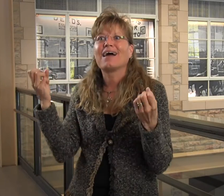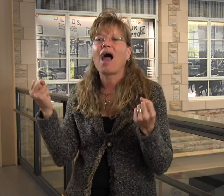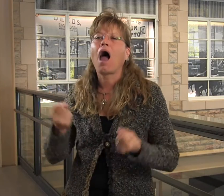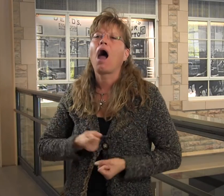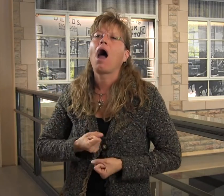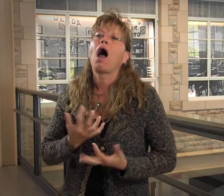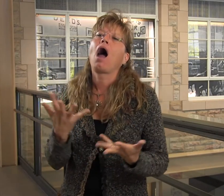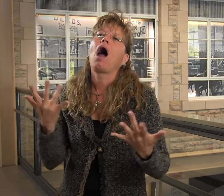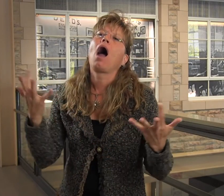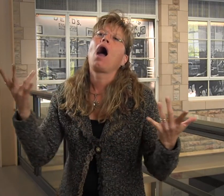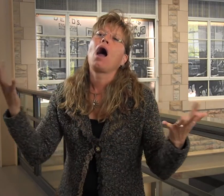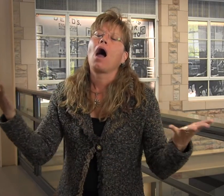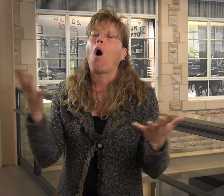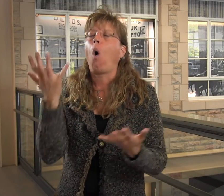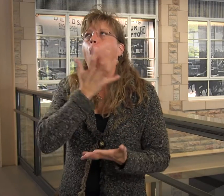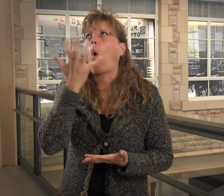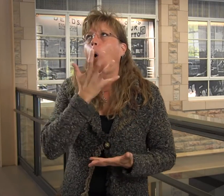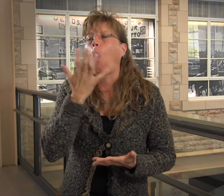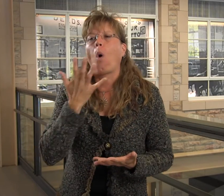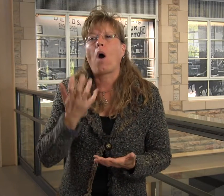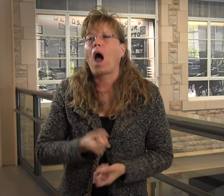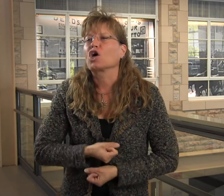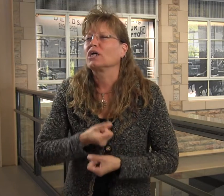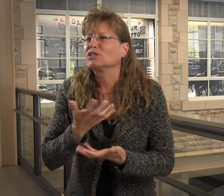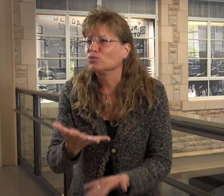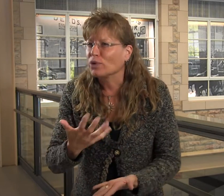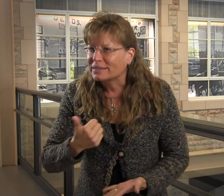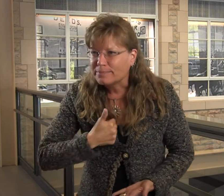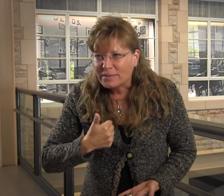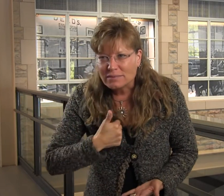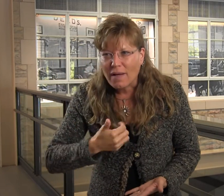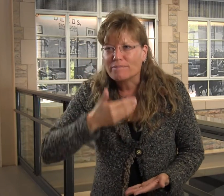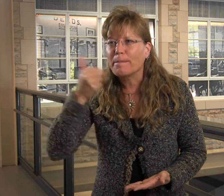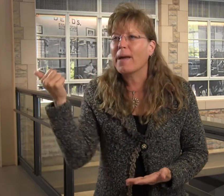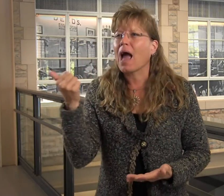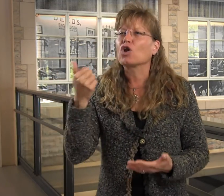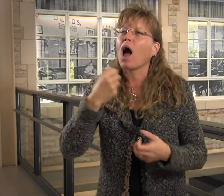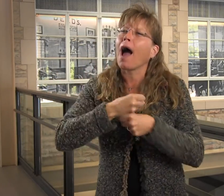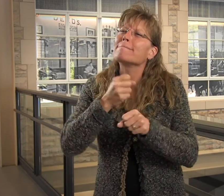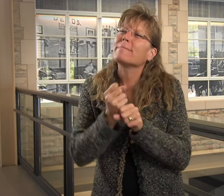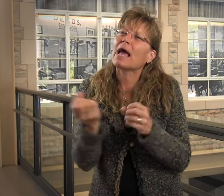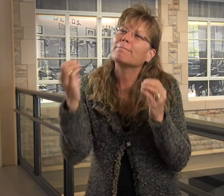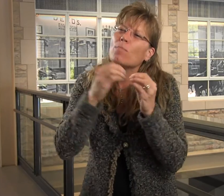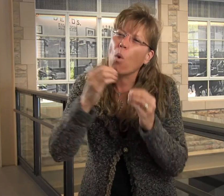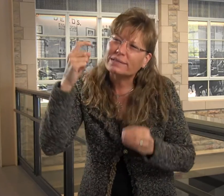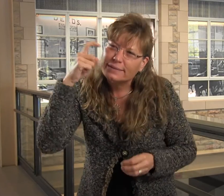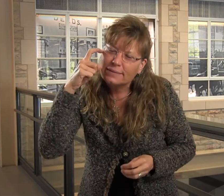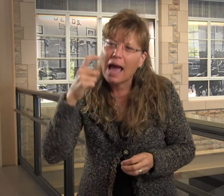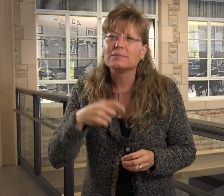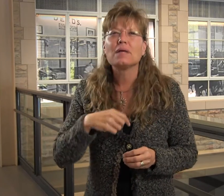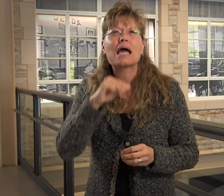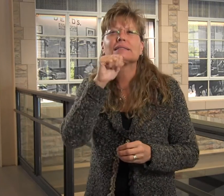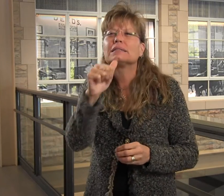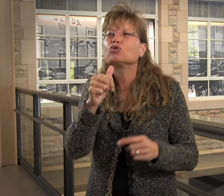While at RIT with all the signing, I was able to express myself, I felt better, things made more sense.